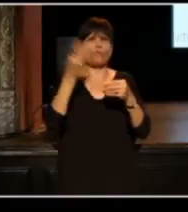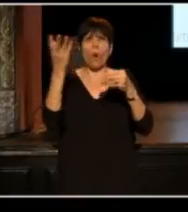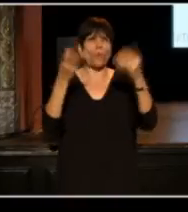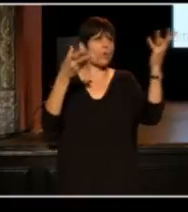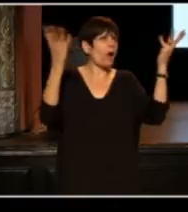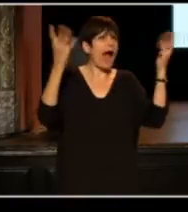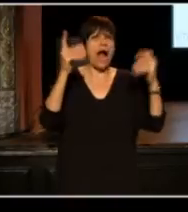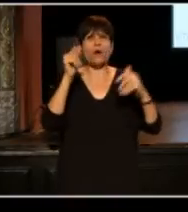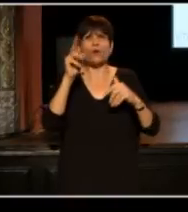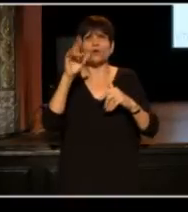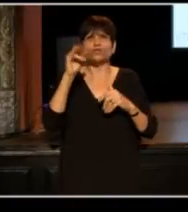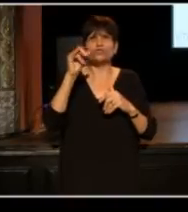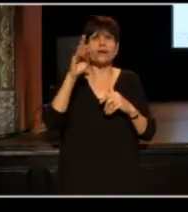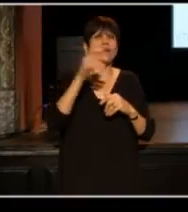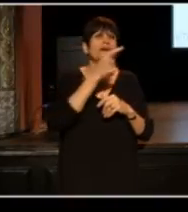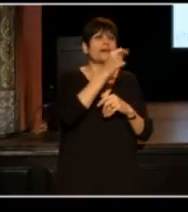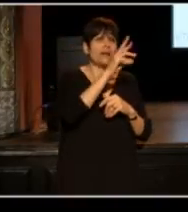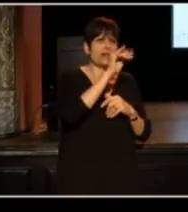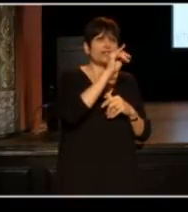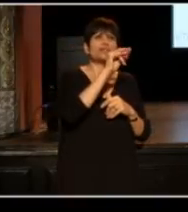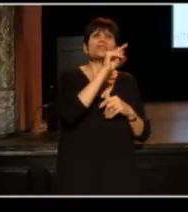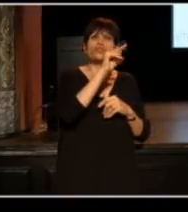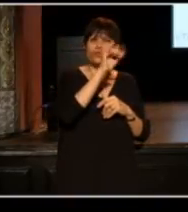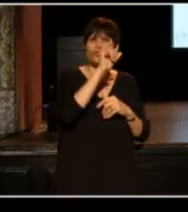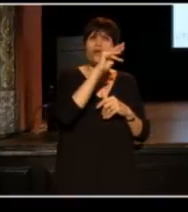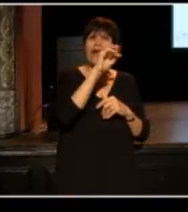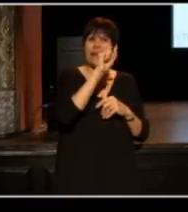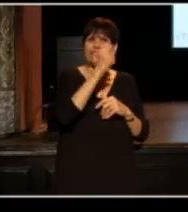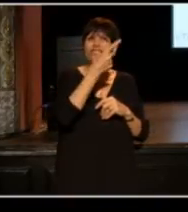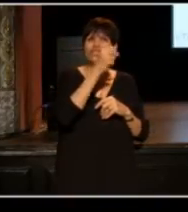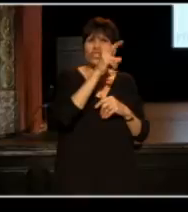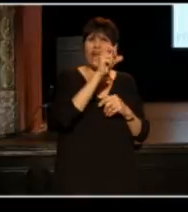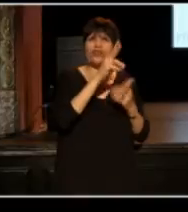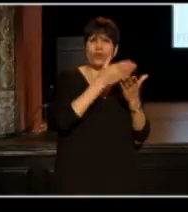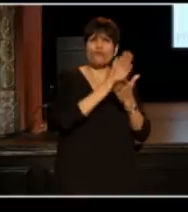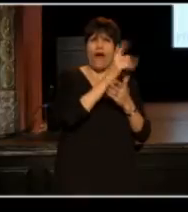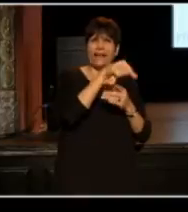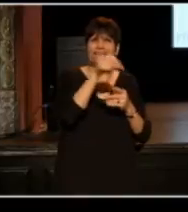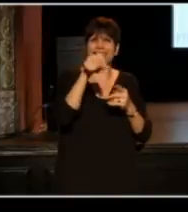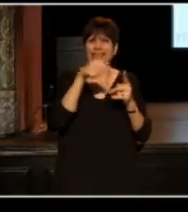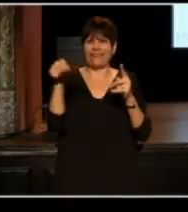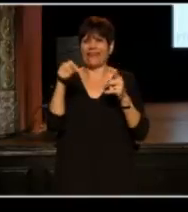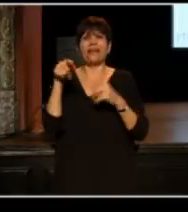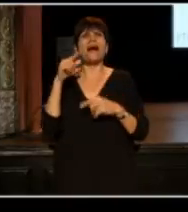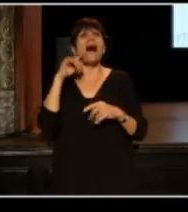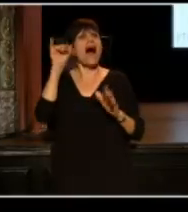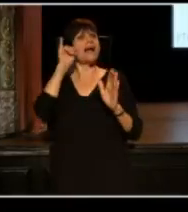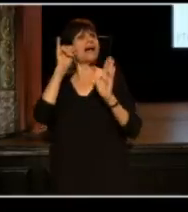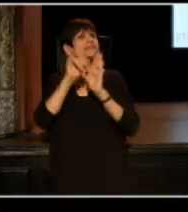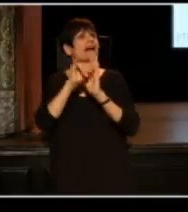given where we are at with transgender rights, etc. And she says, "I identify as black."